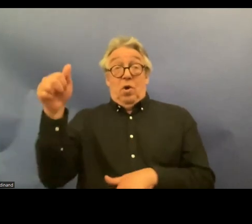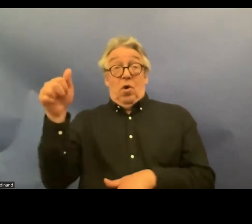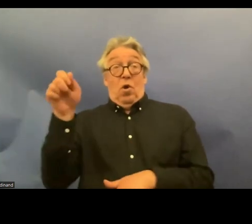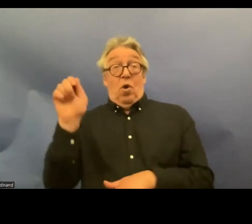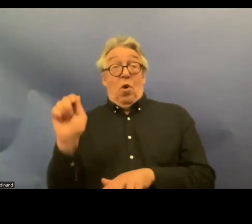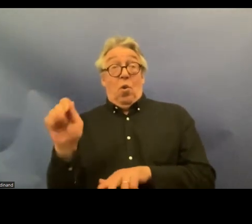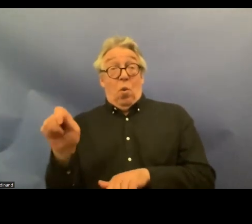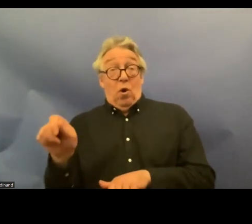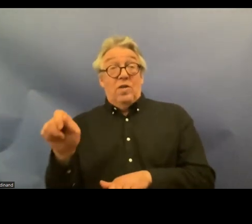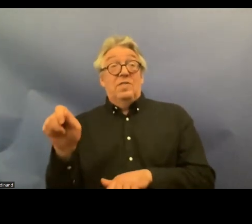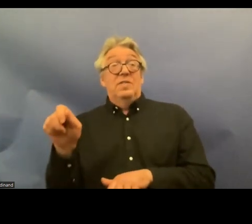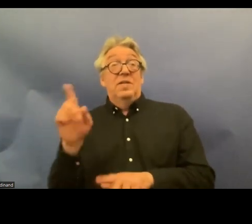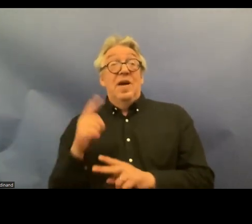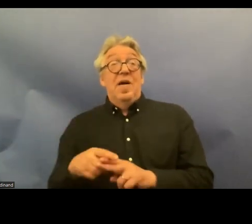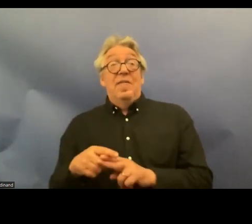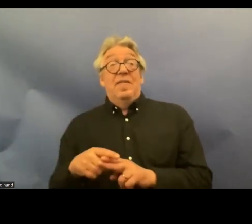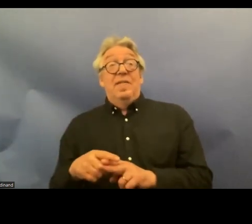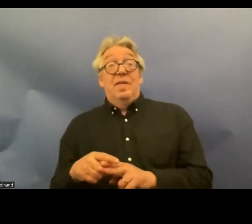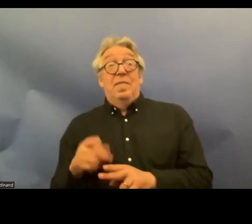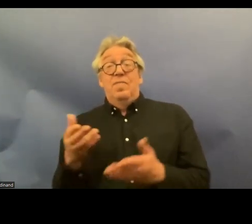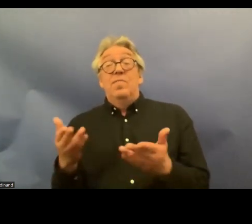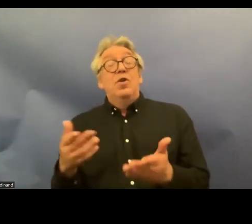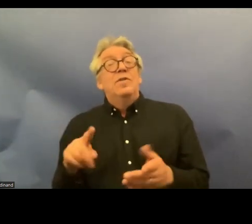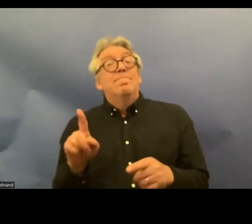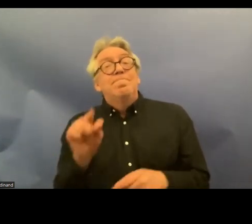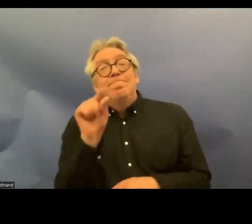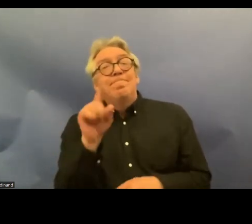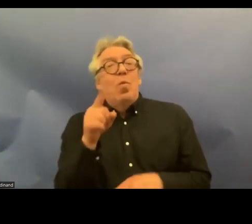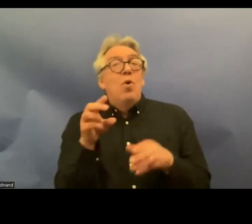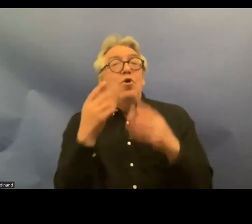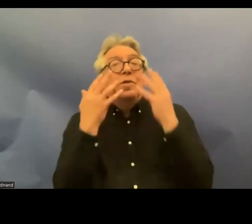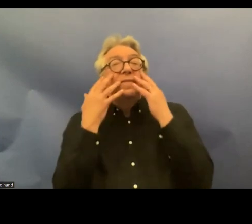and in this sense it's uh regrettable that the disability organizations are